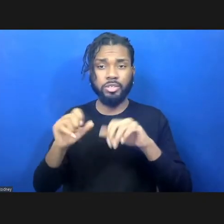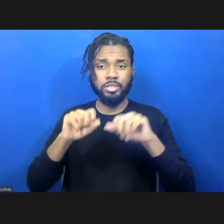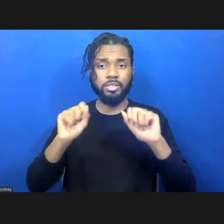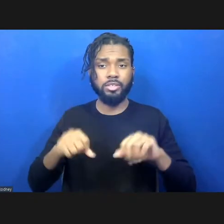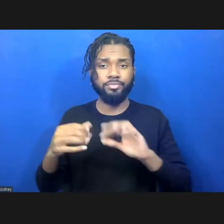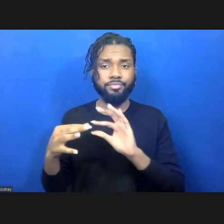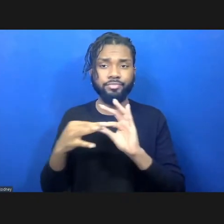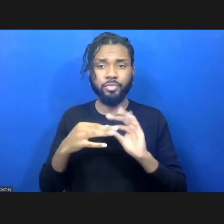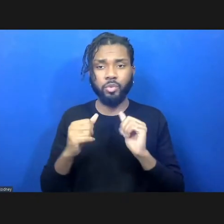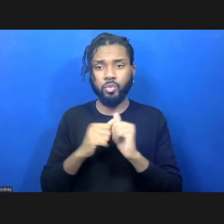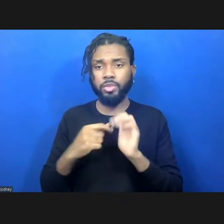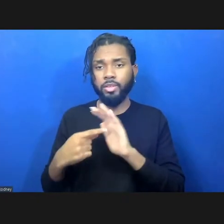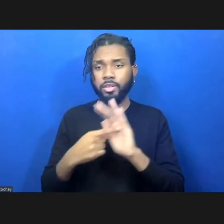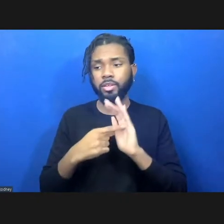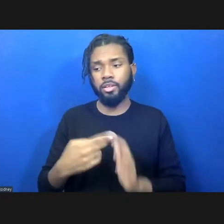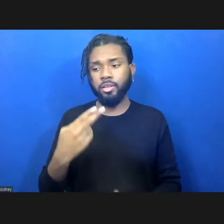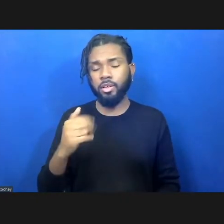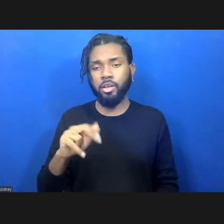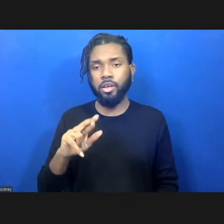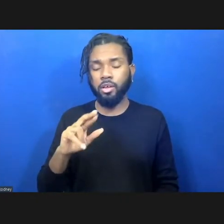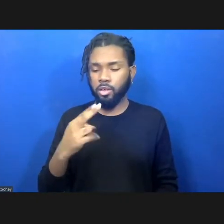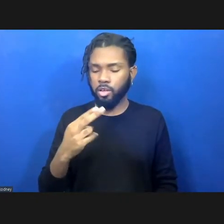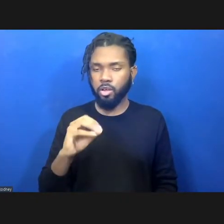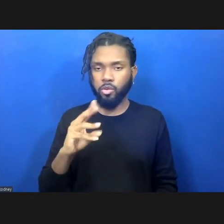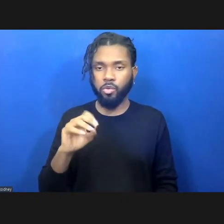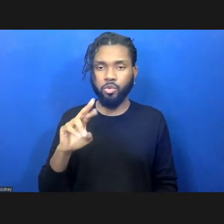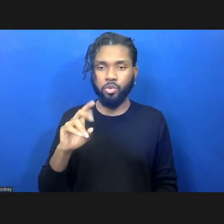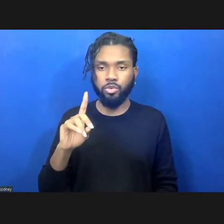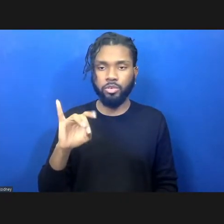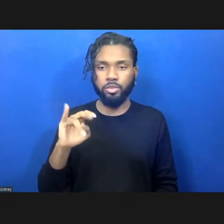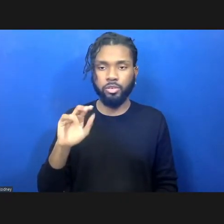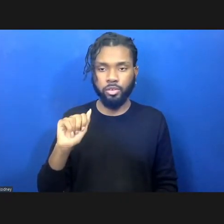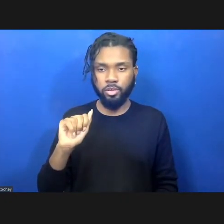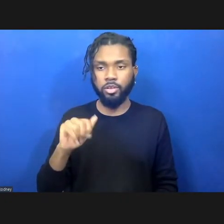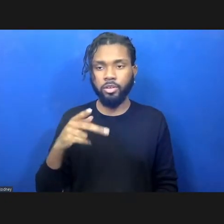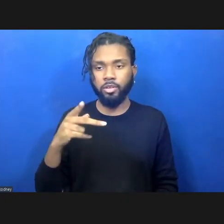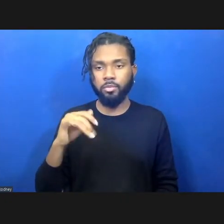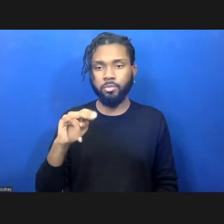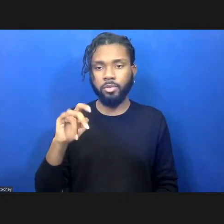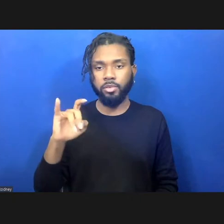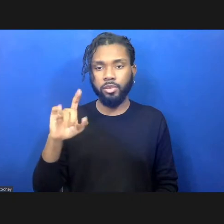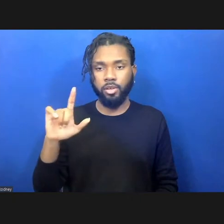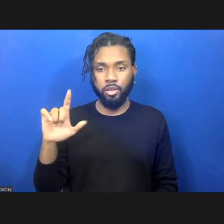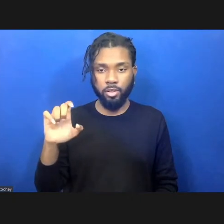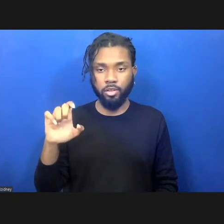exhibition "Howardena Pindell: Rope/Fire/Water" on view at The Shed through the end of March.